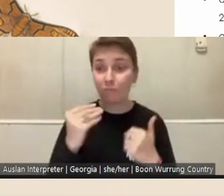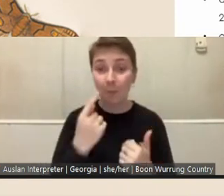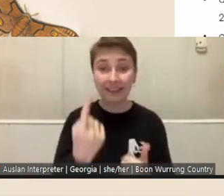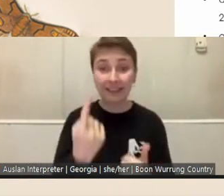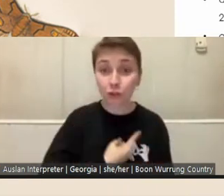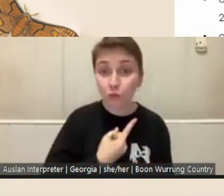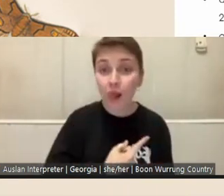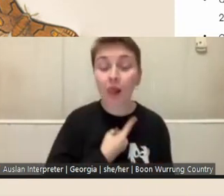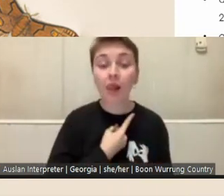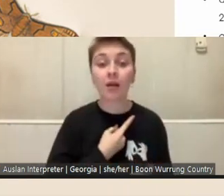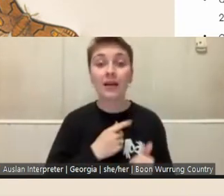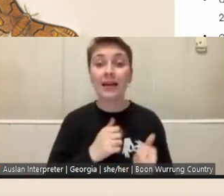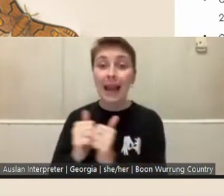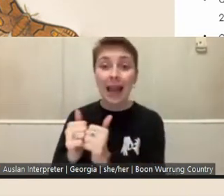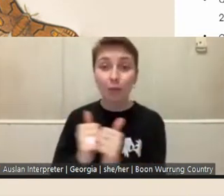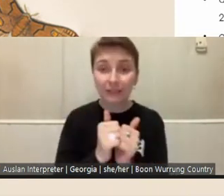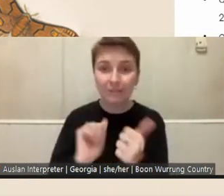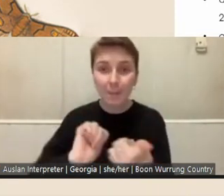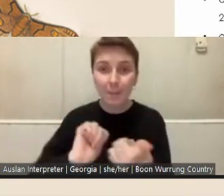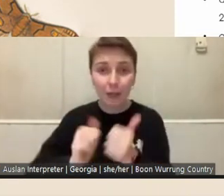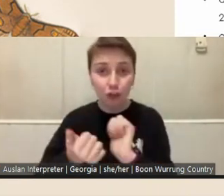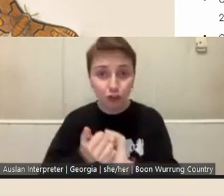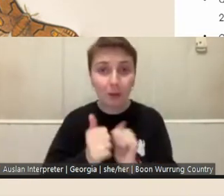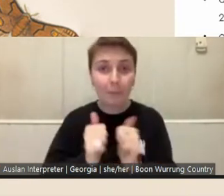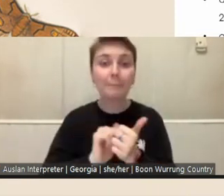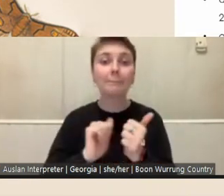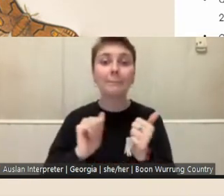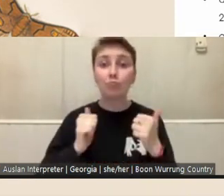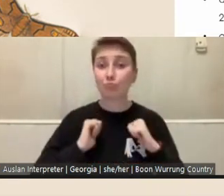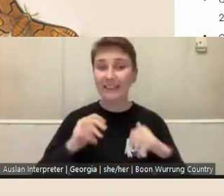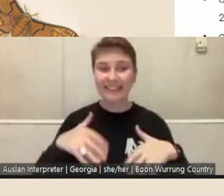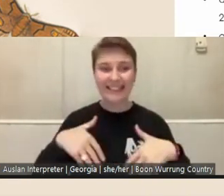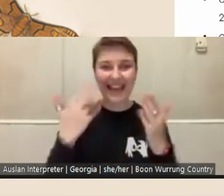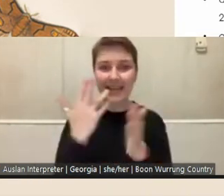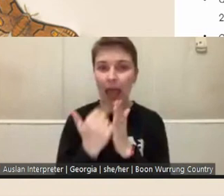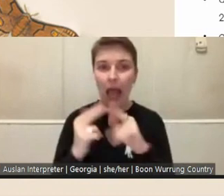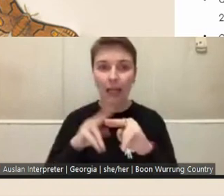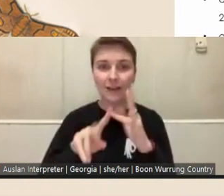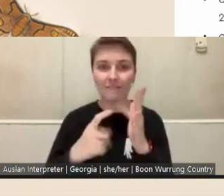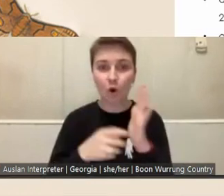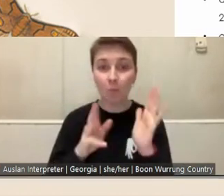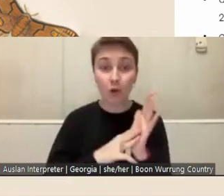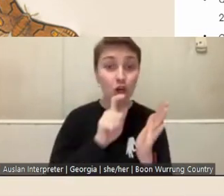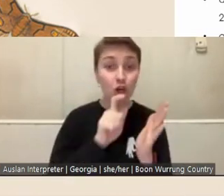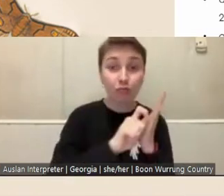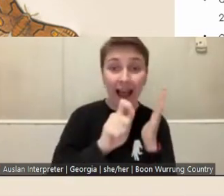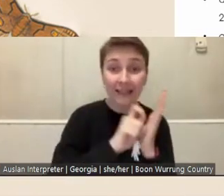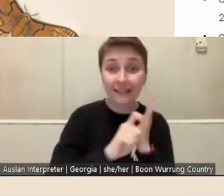partnerships practicing in any art form and from writers and scholars in any discipline or subject.